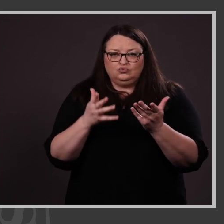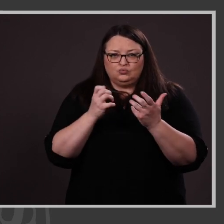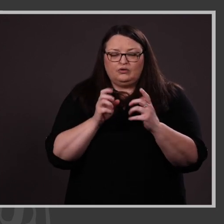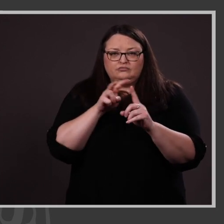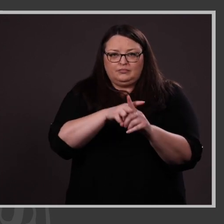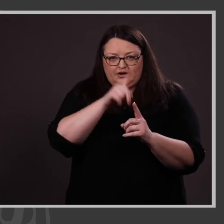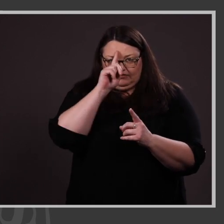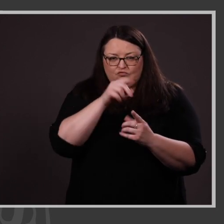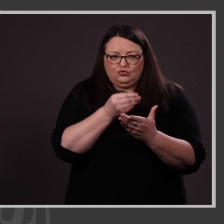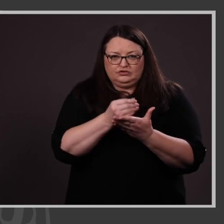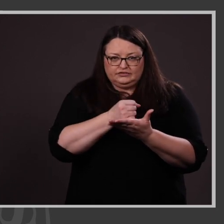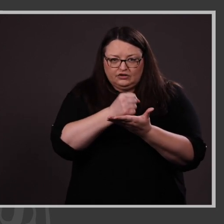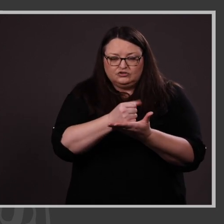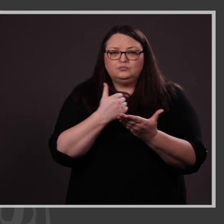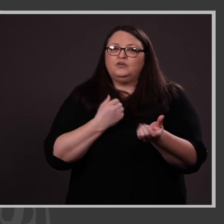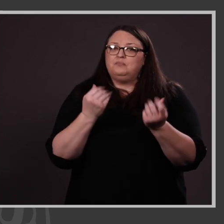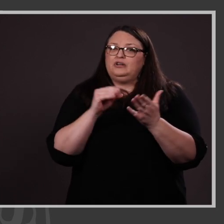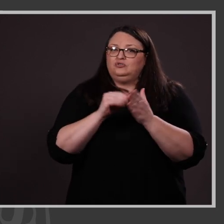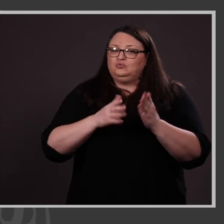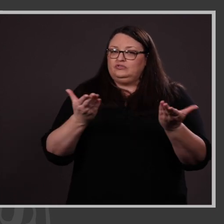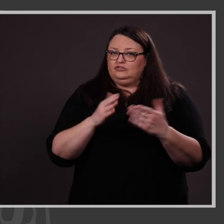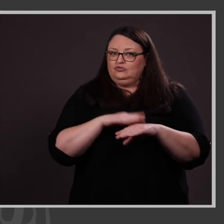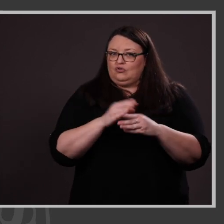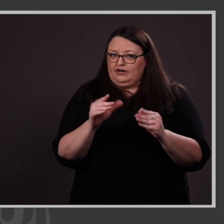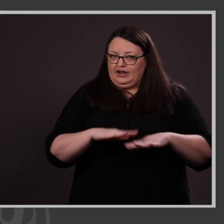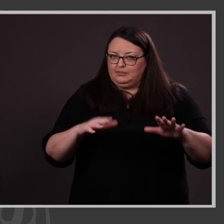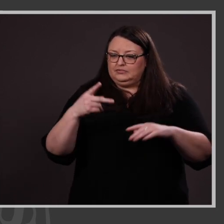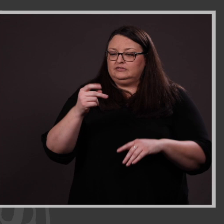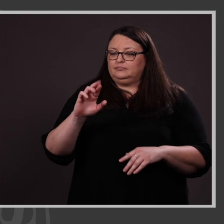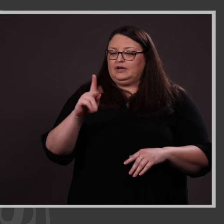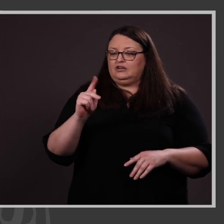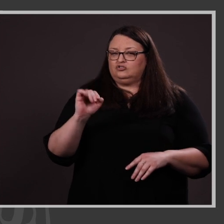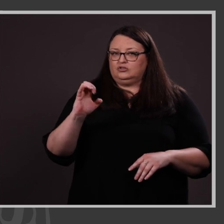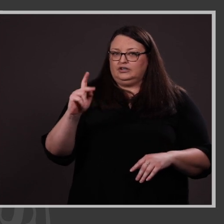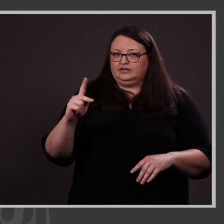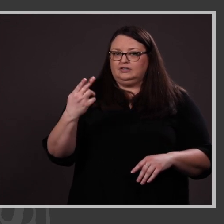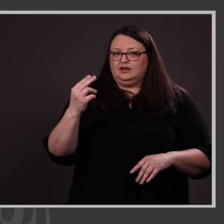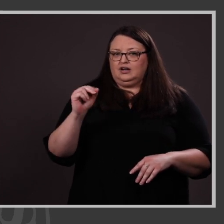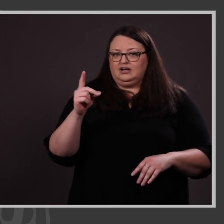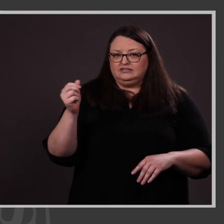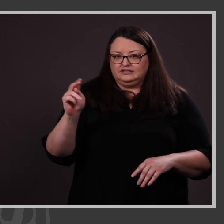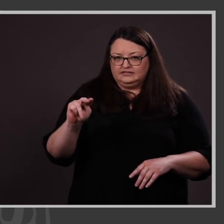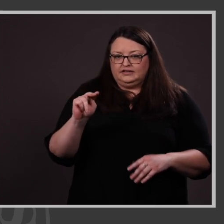have many such students on campus. Patrick Hodson, a graduate of the College of Business